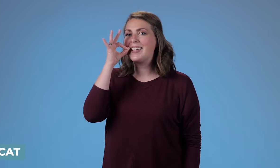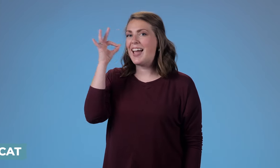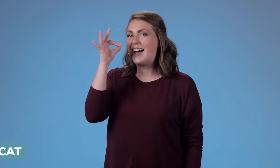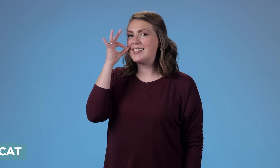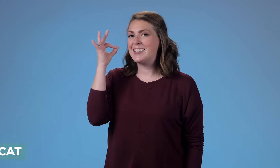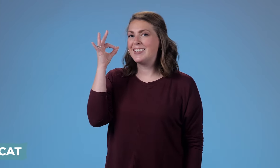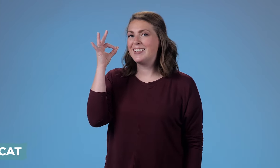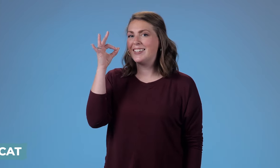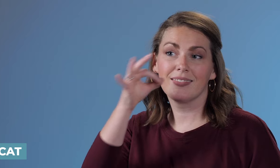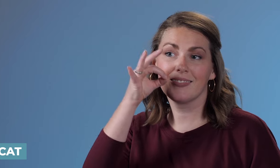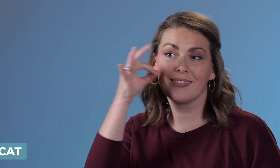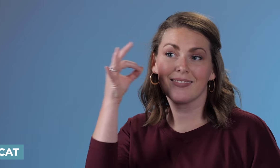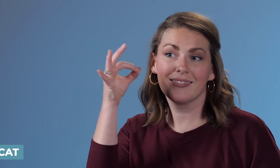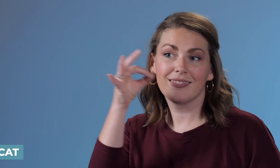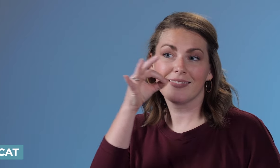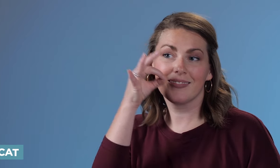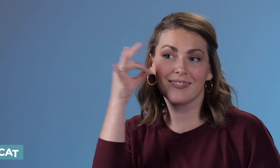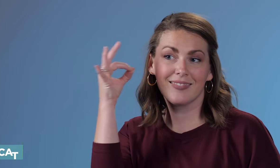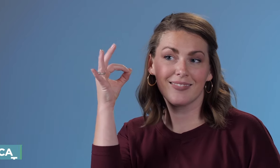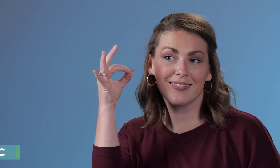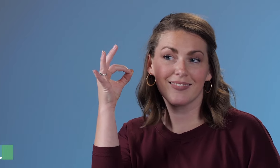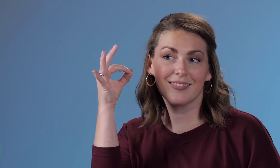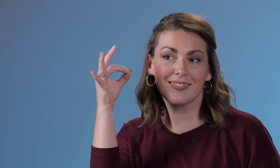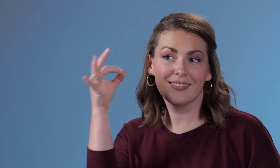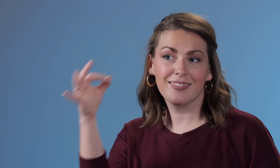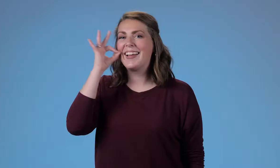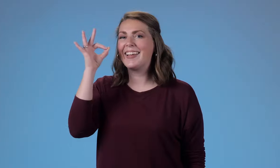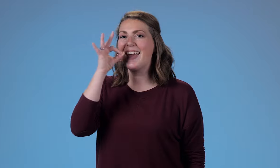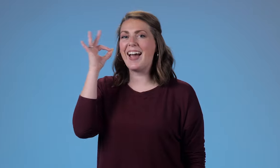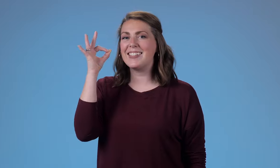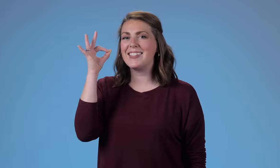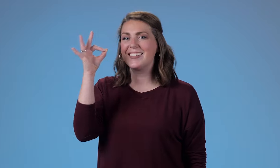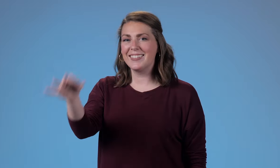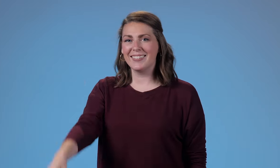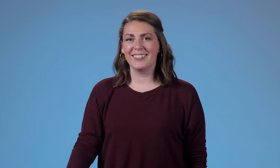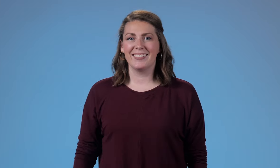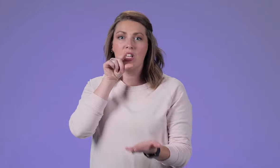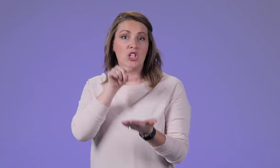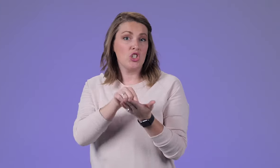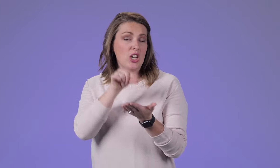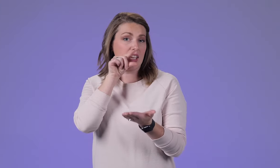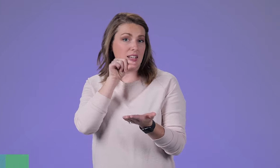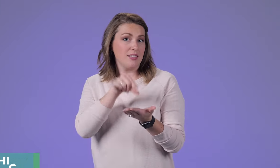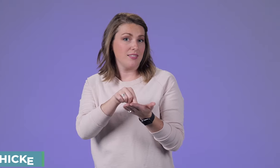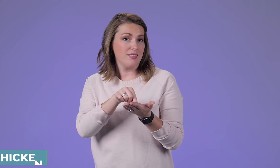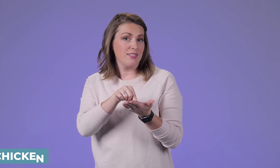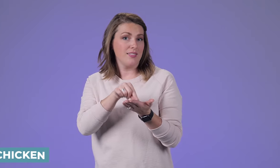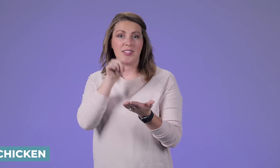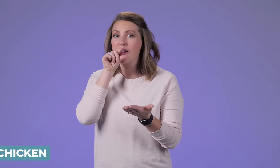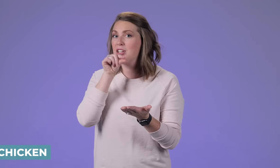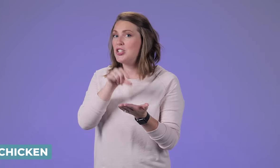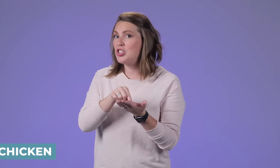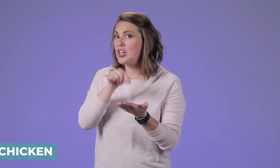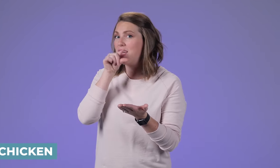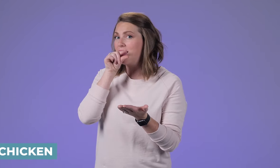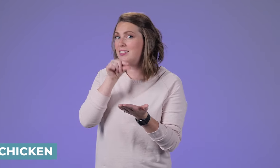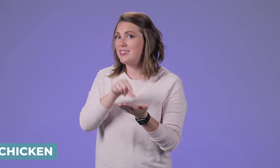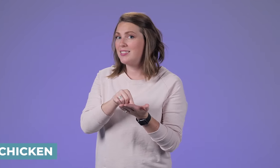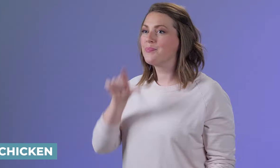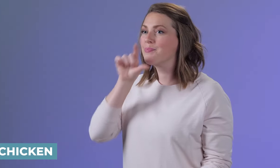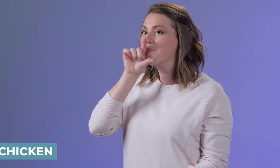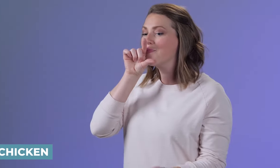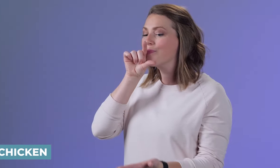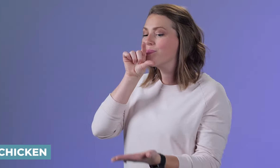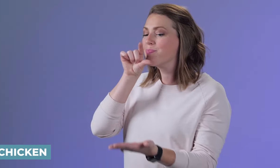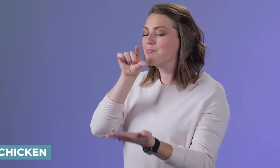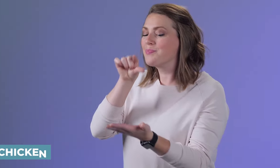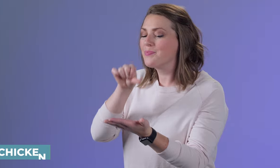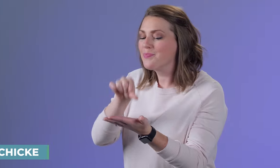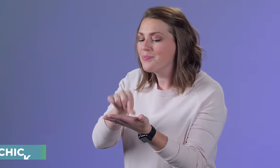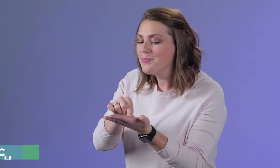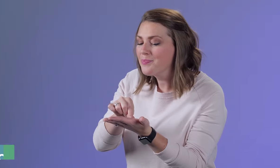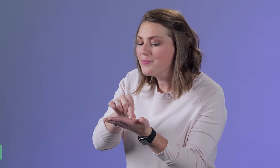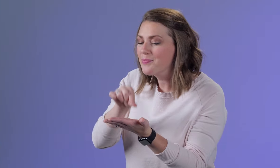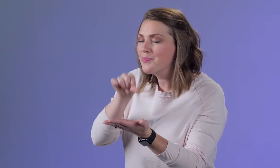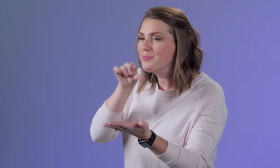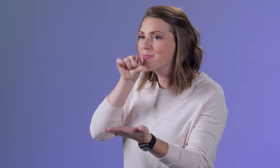cat', it's the cat's whiskers 'cat.' 'Chicken, chicken', it's like a bird pecking down for